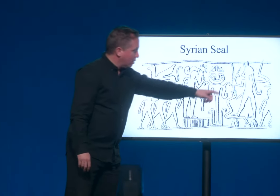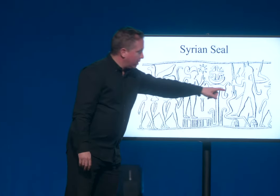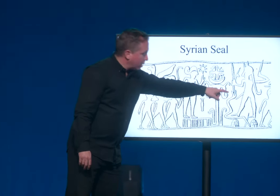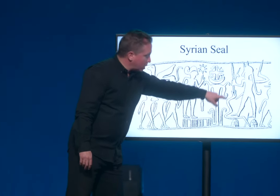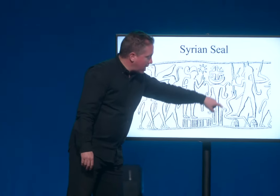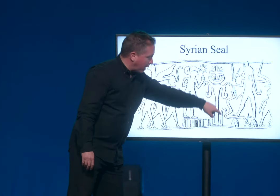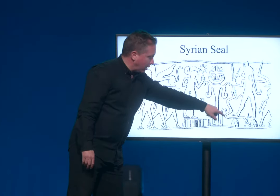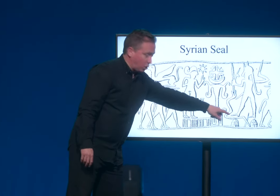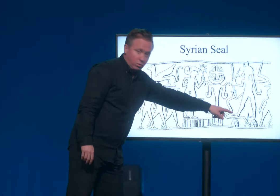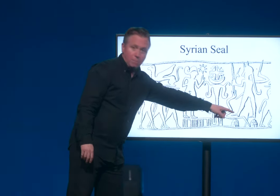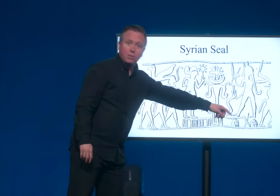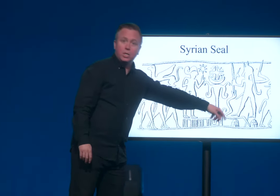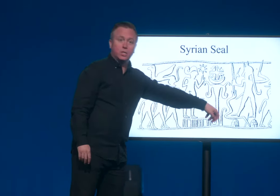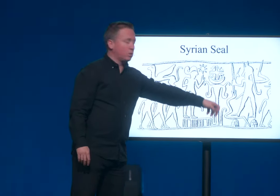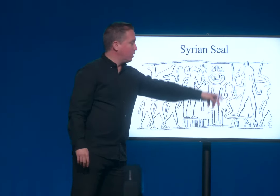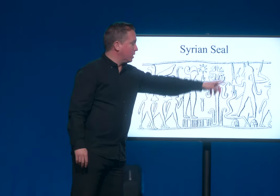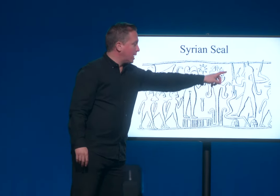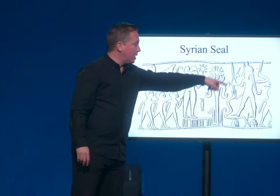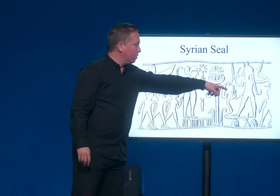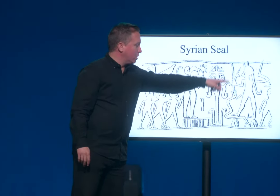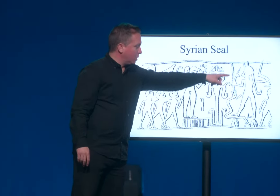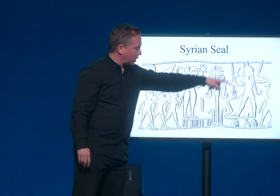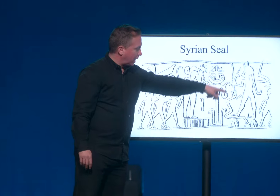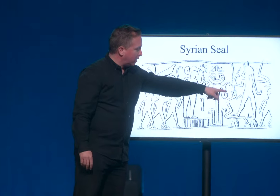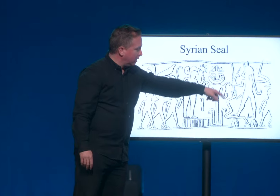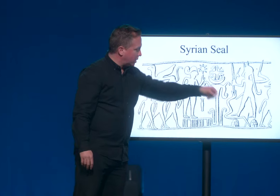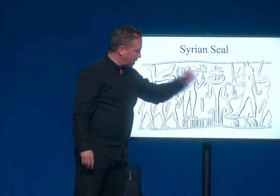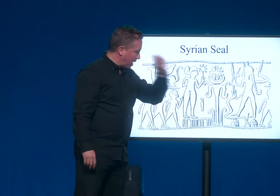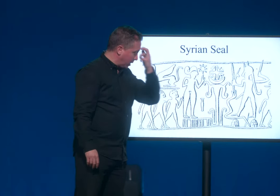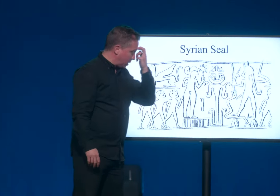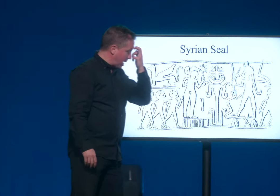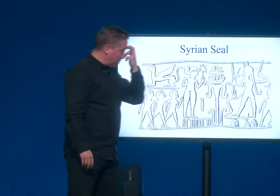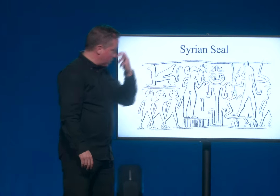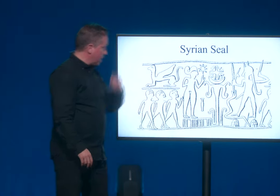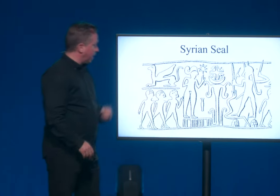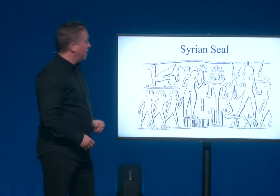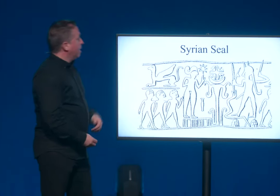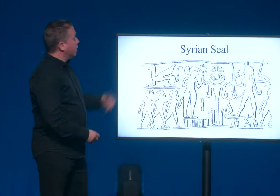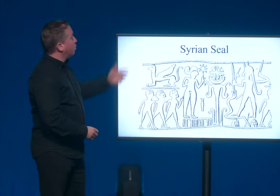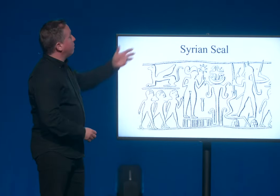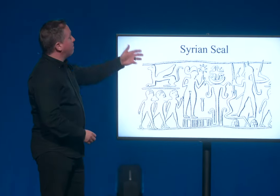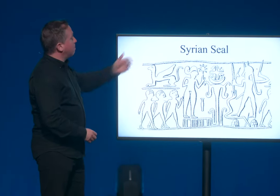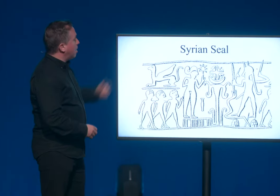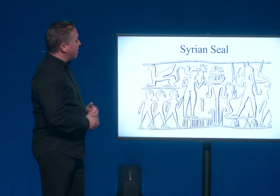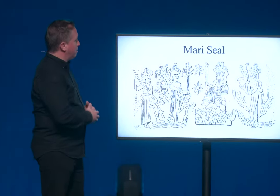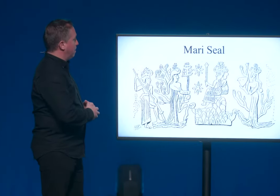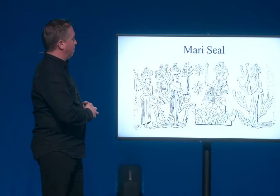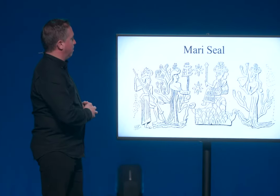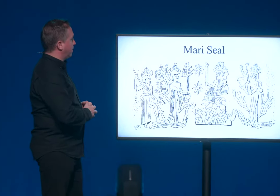And you've got a snake that shows up in Genesis three. This guy notice he's killing the snake. He's stabbing the snake. Here's one from the Maori people.